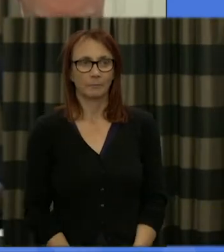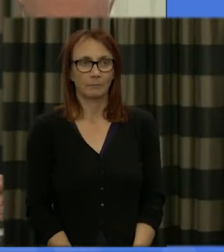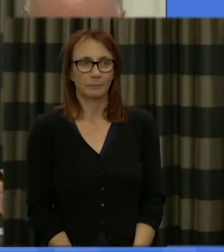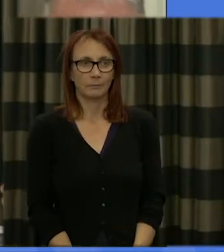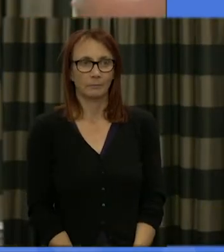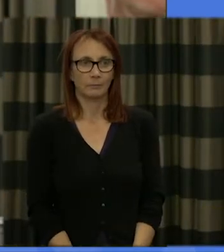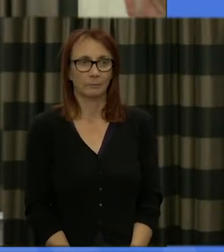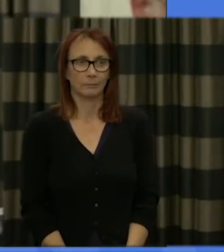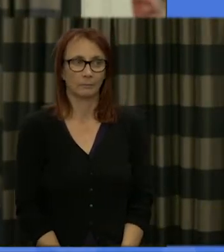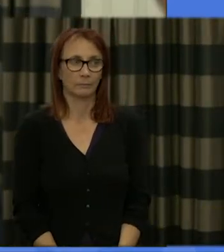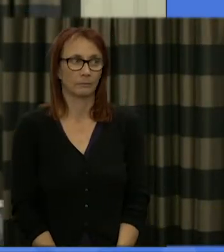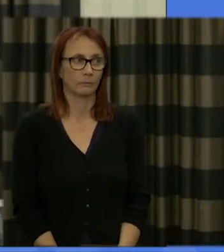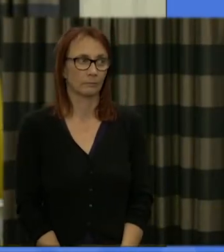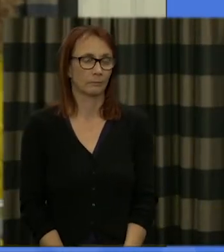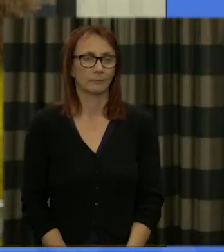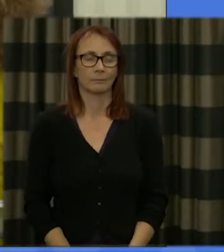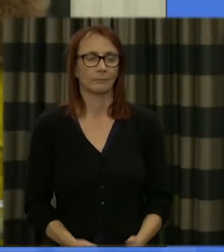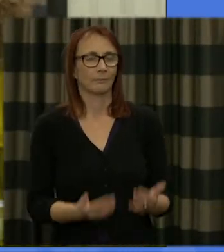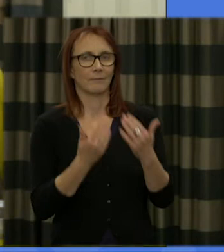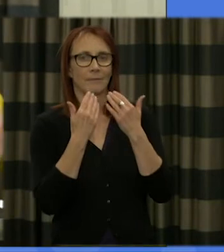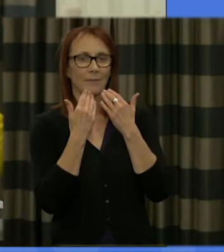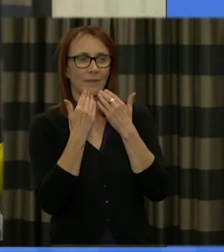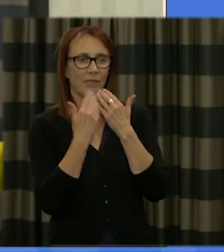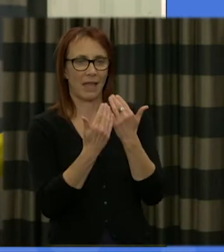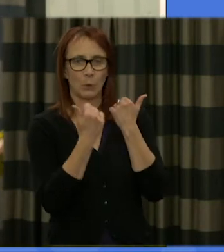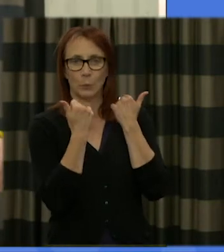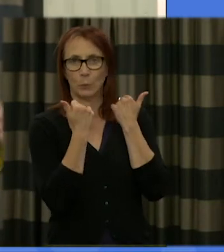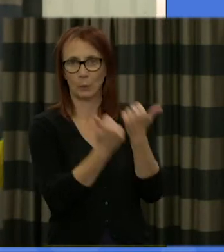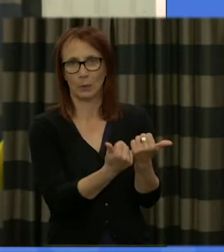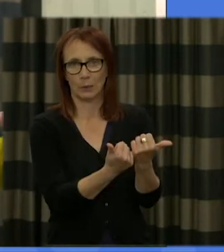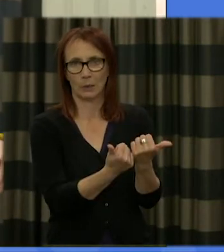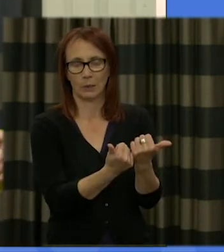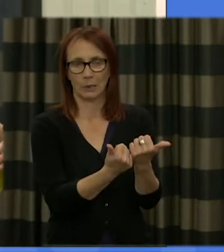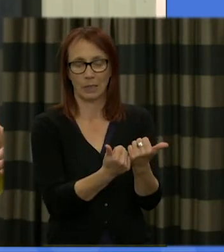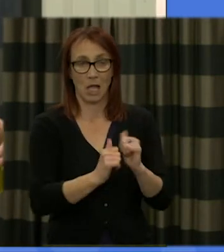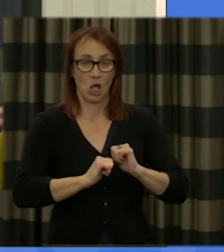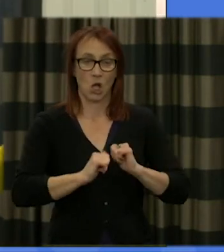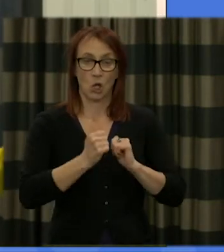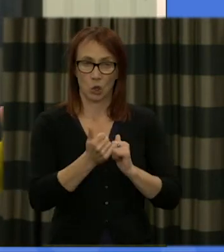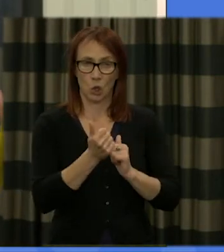and thank you very much John and I think yet framing it as a opportunity for us